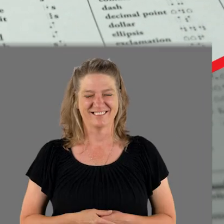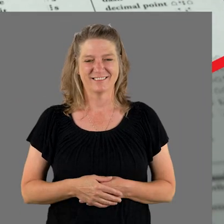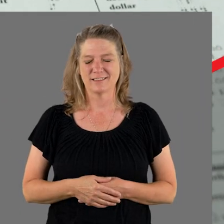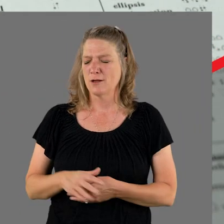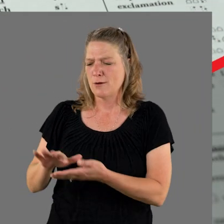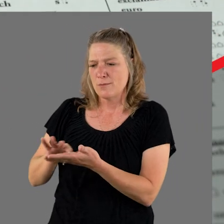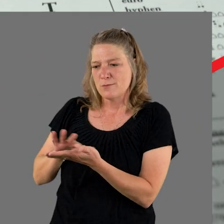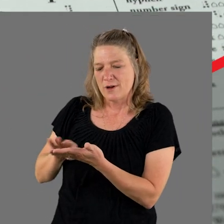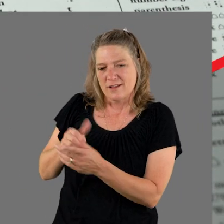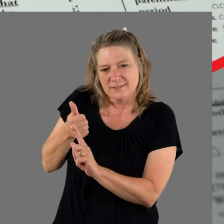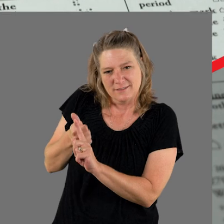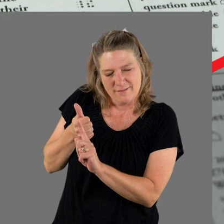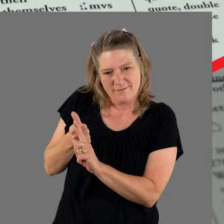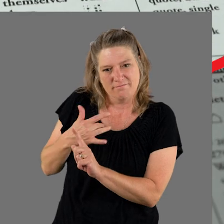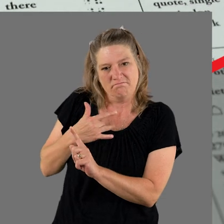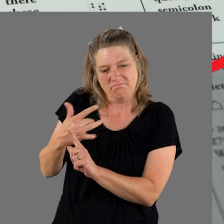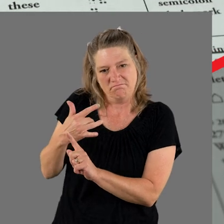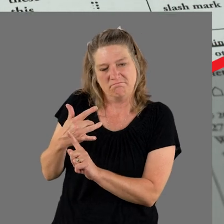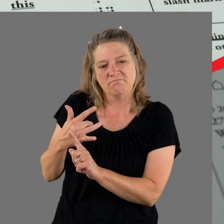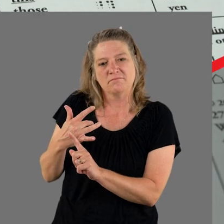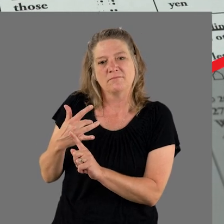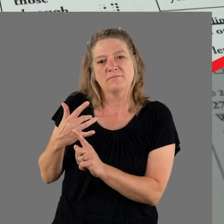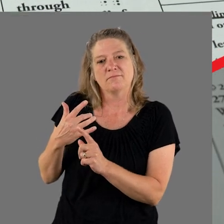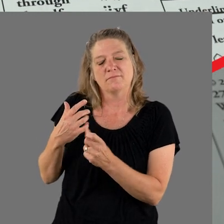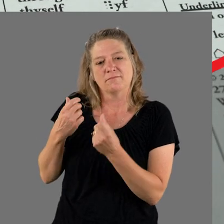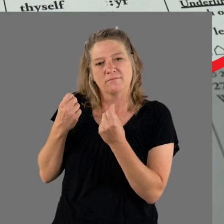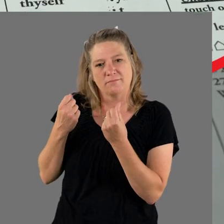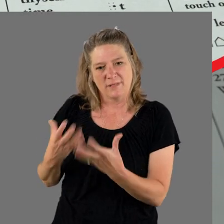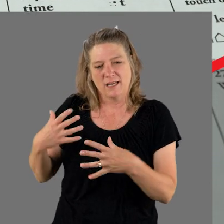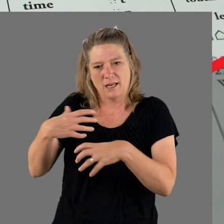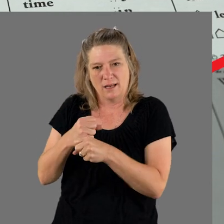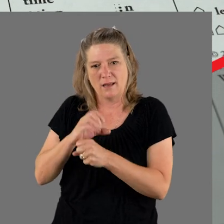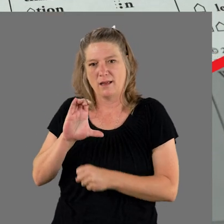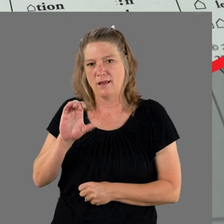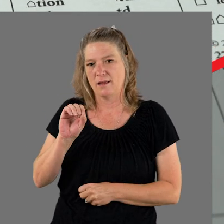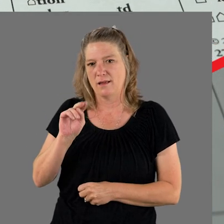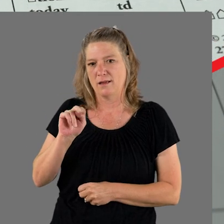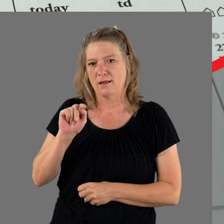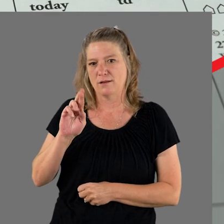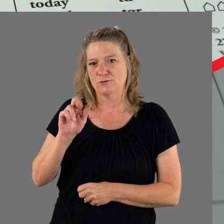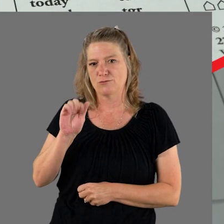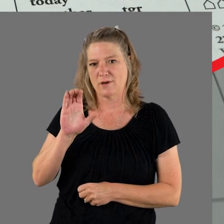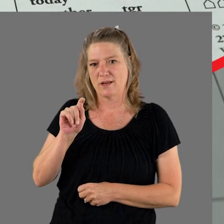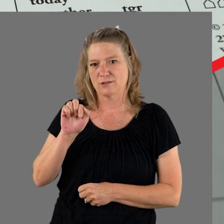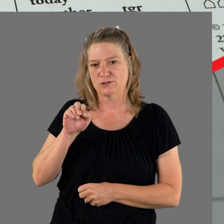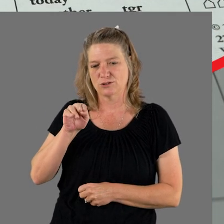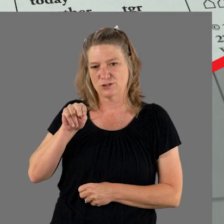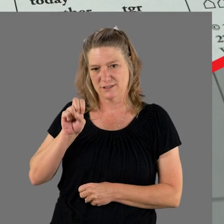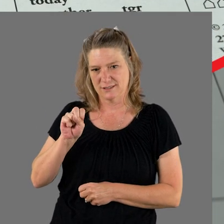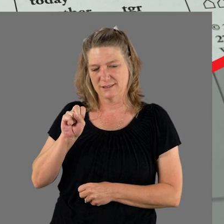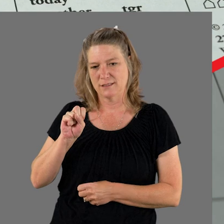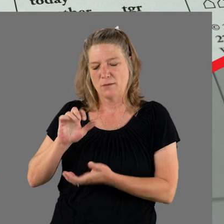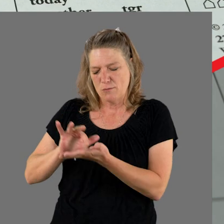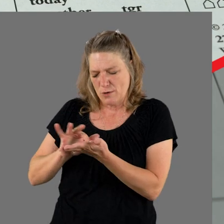[Amy] Braille is mostly made up of a series of contractions, or braille specific contractions.